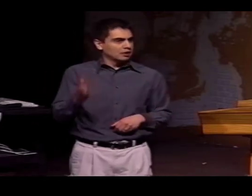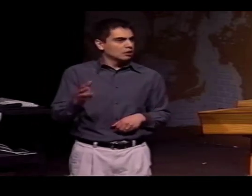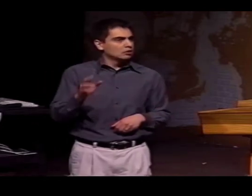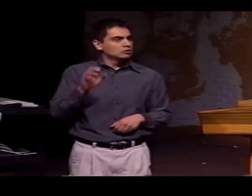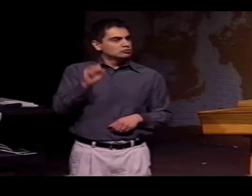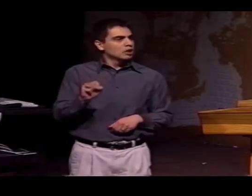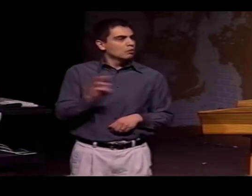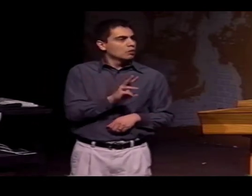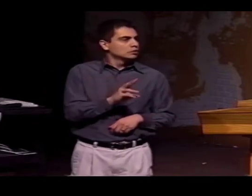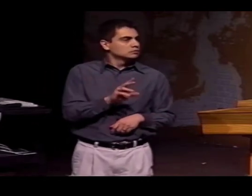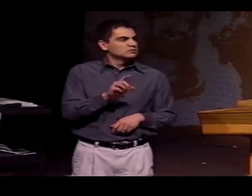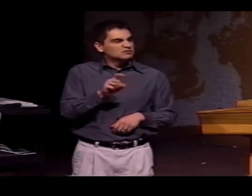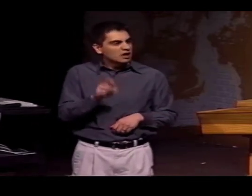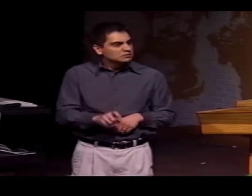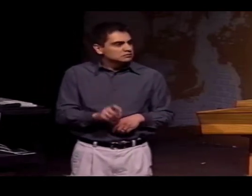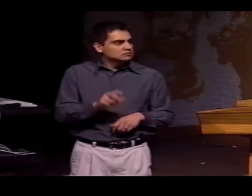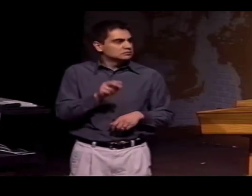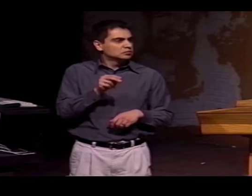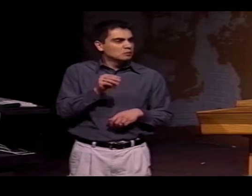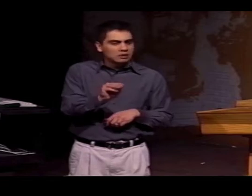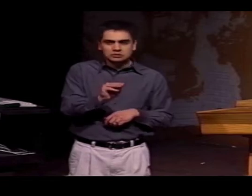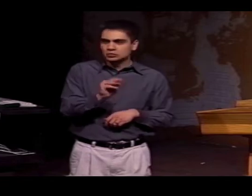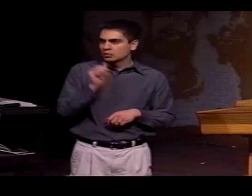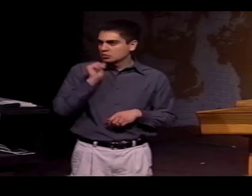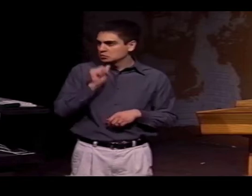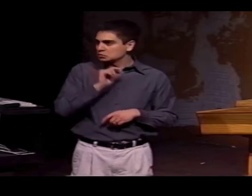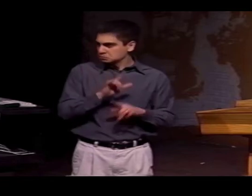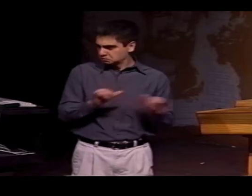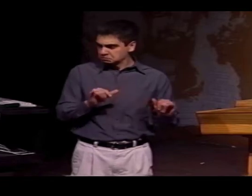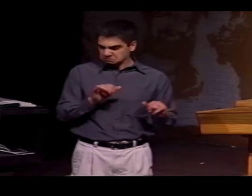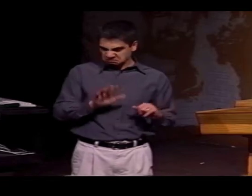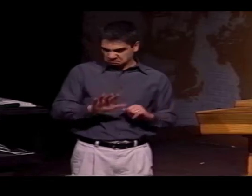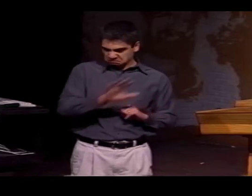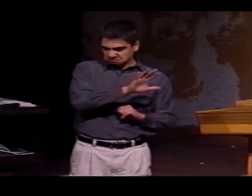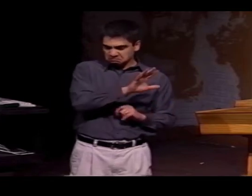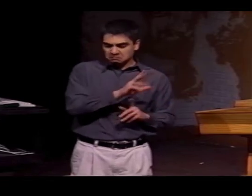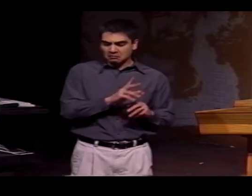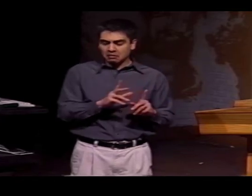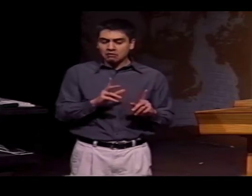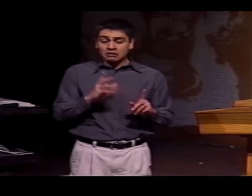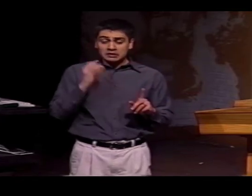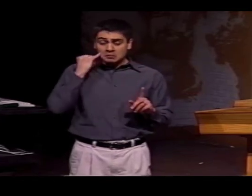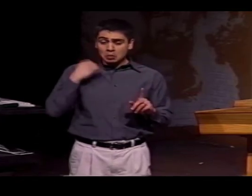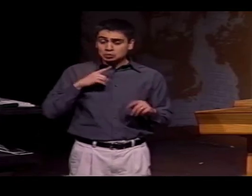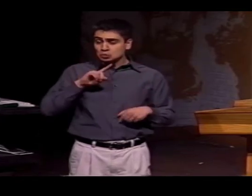WE DO HAVE MANY INTERPRETERS IN TEXAS, NEW MEXICO, ARIZONA, AND THE SOUTHWEST REGION.